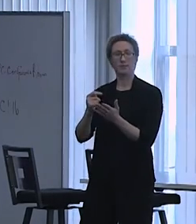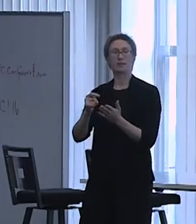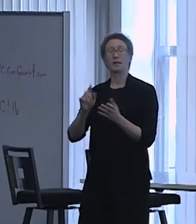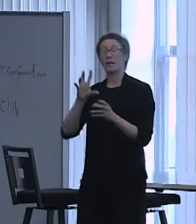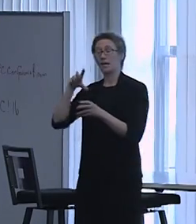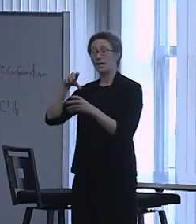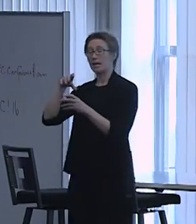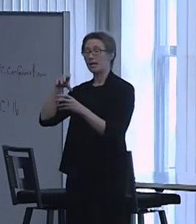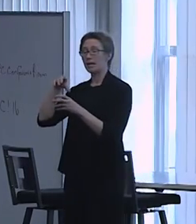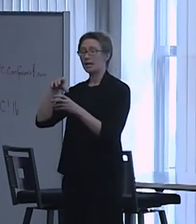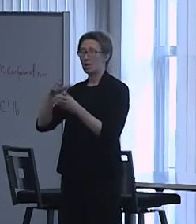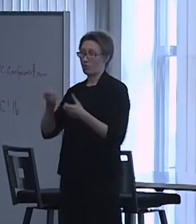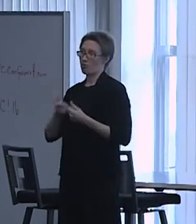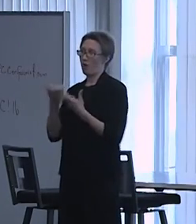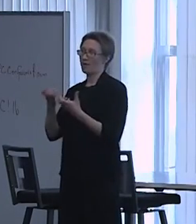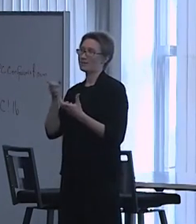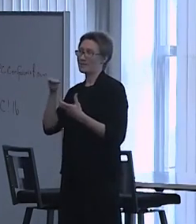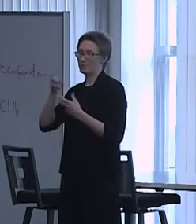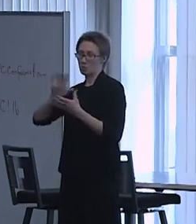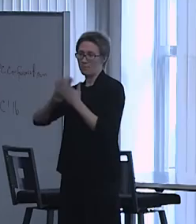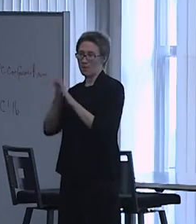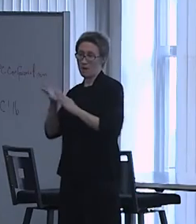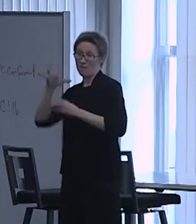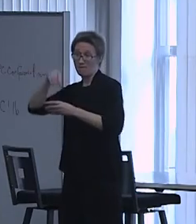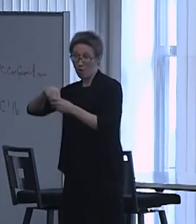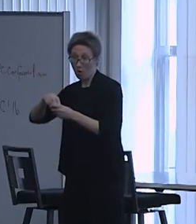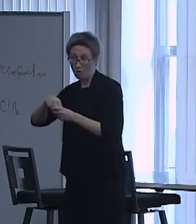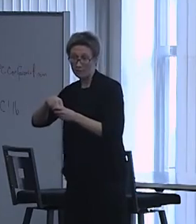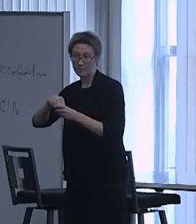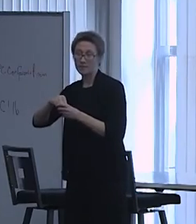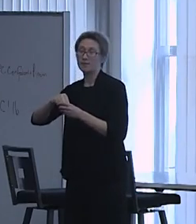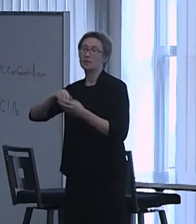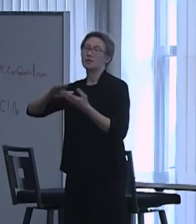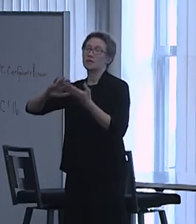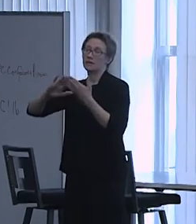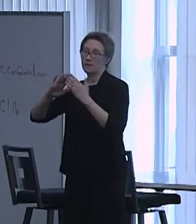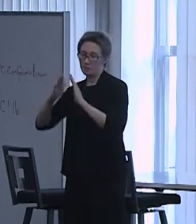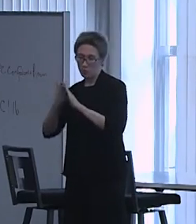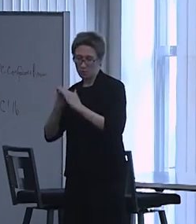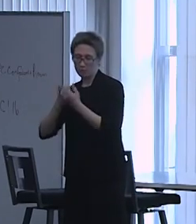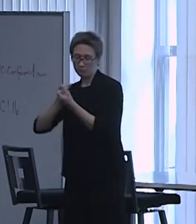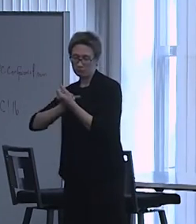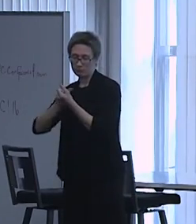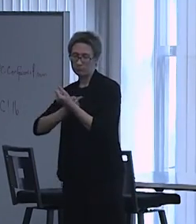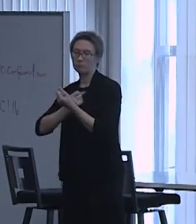During that time, Shain has worked with a number of organizations including,